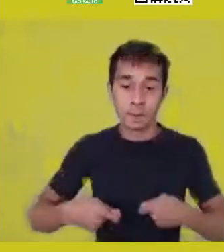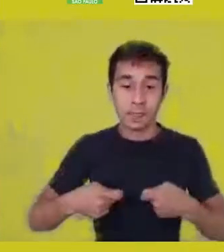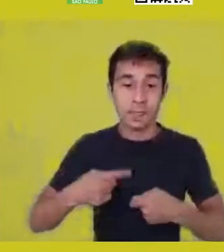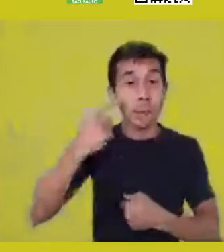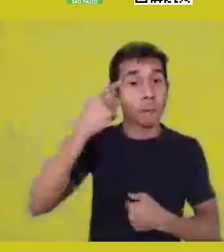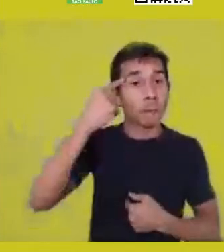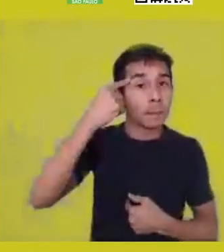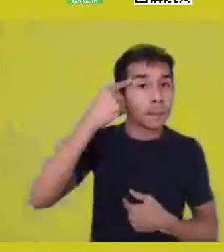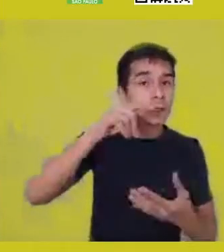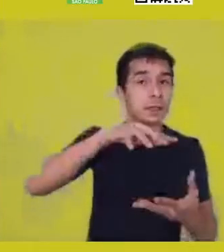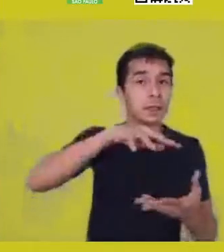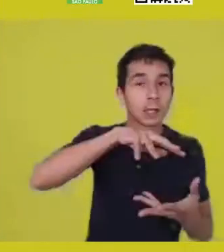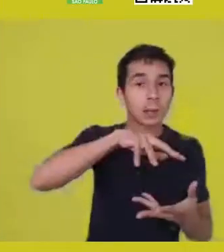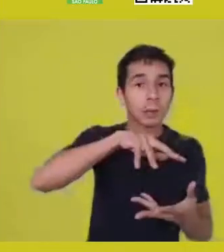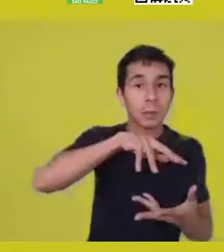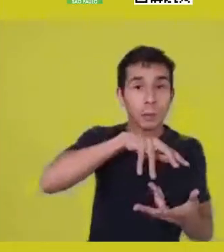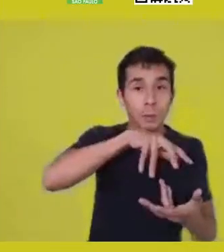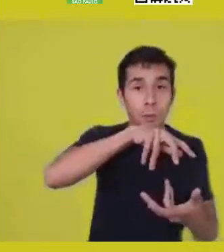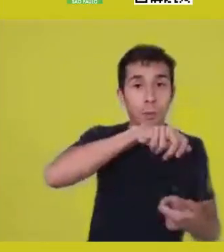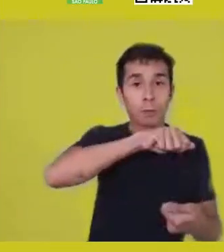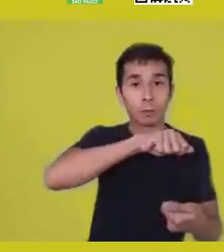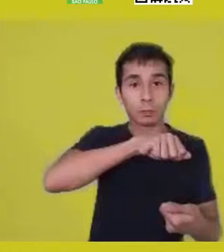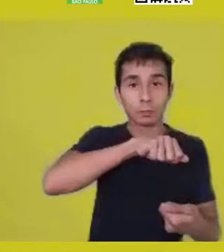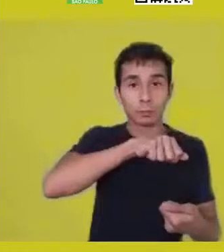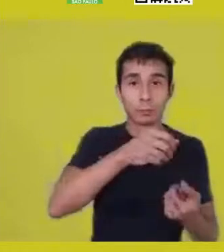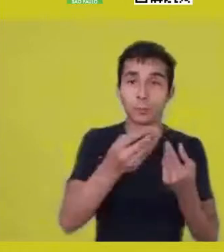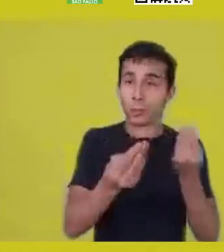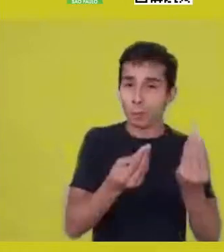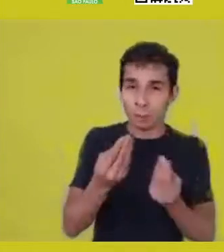which comes also from this collective,